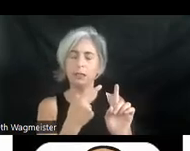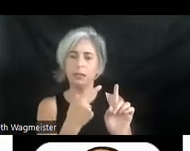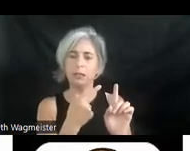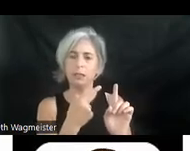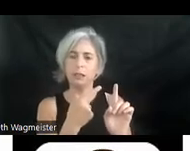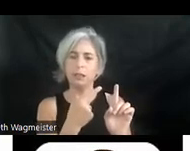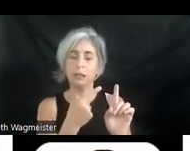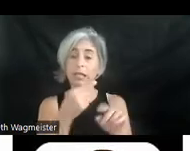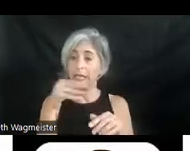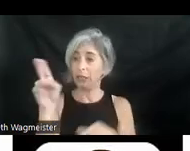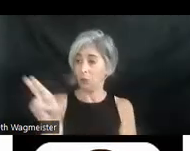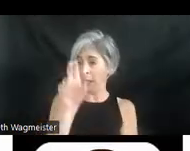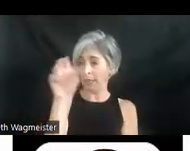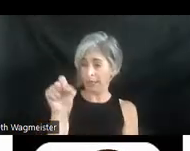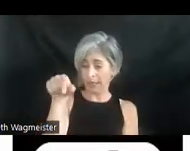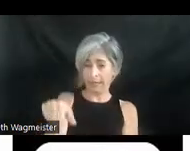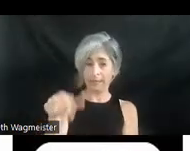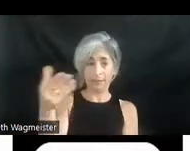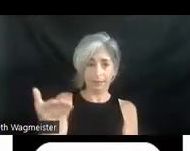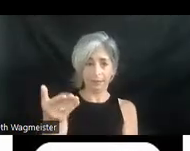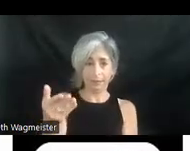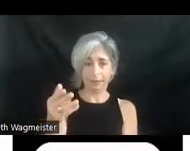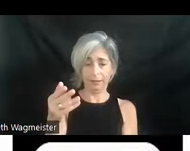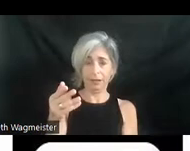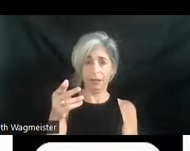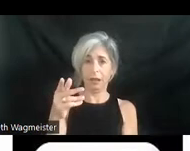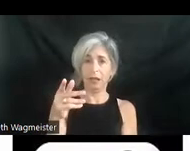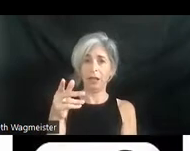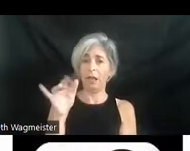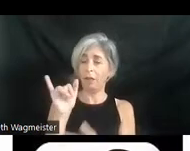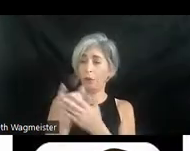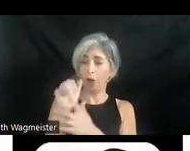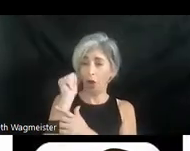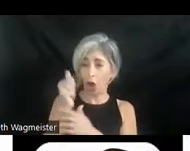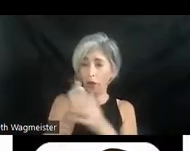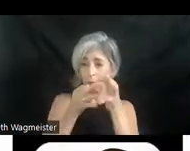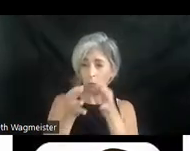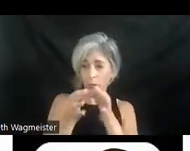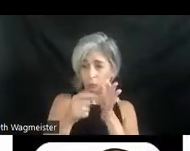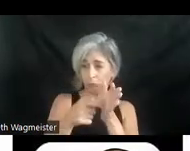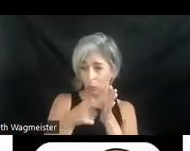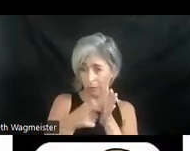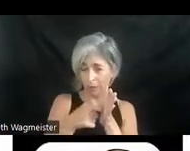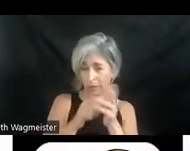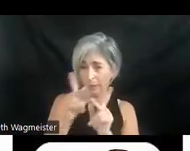United States the principal constituency for audio description for people who are blind,